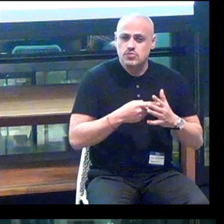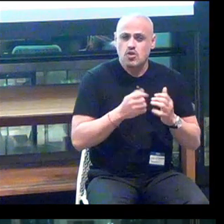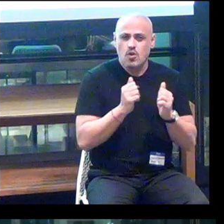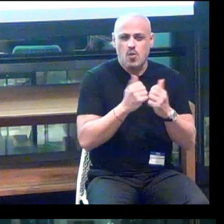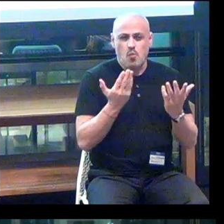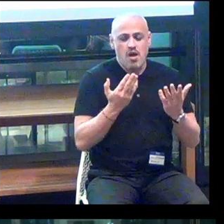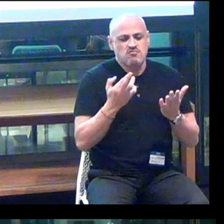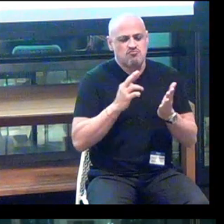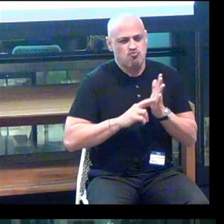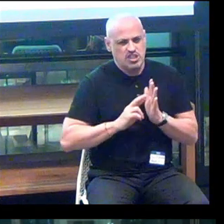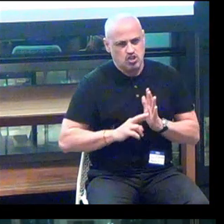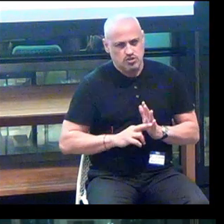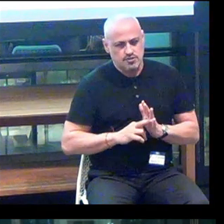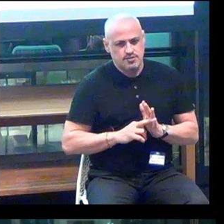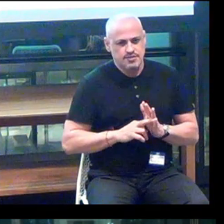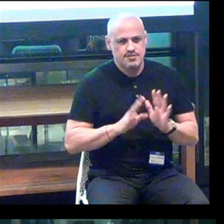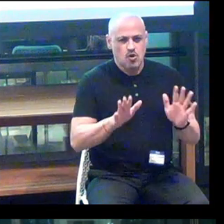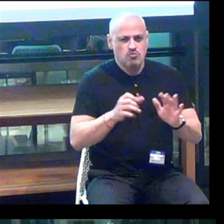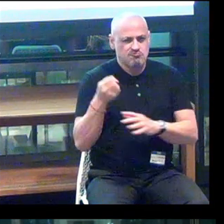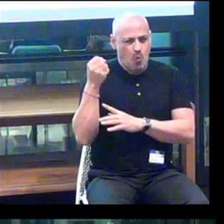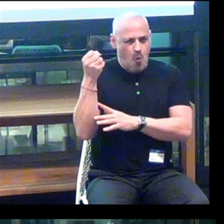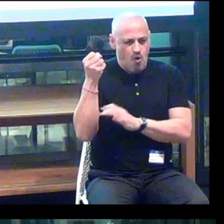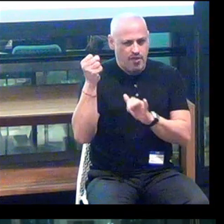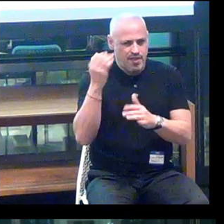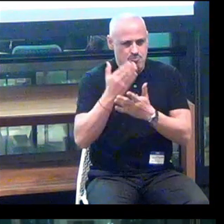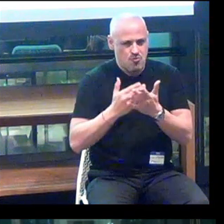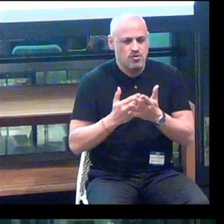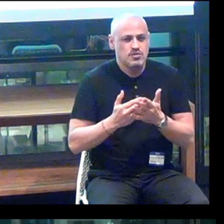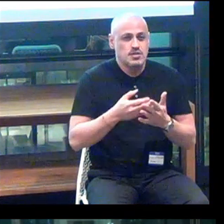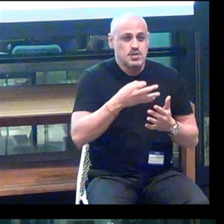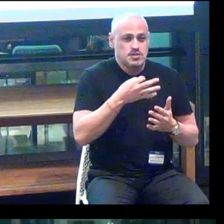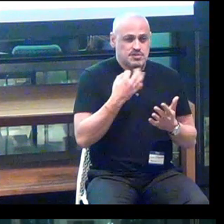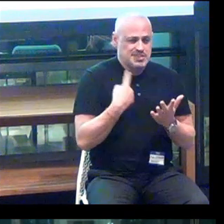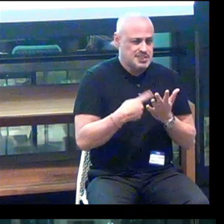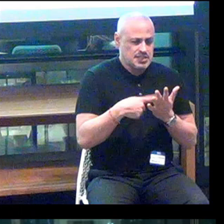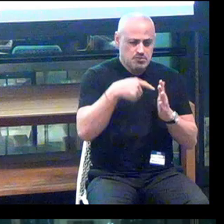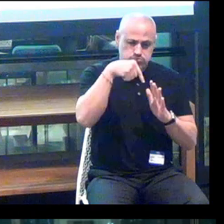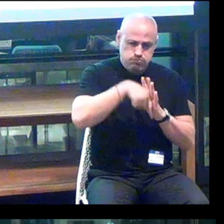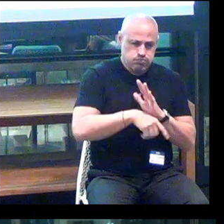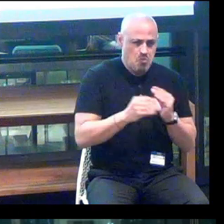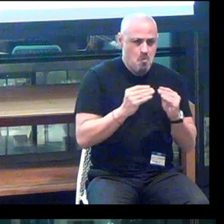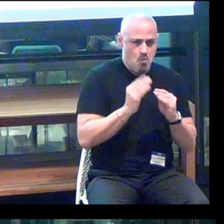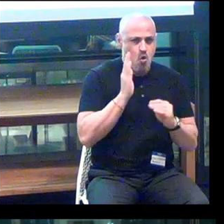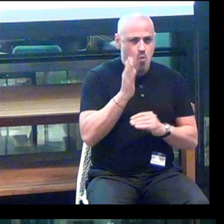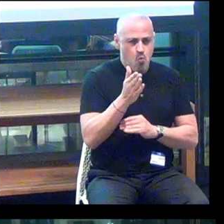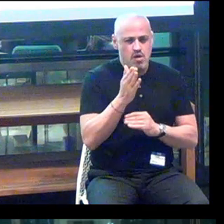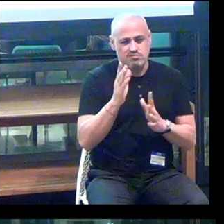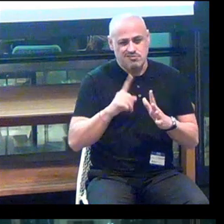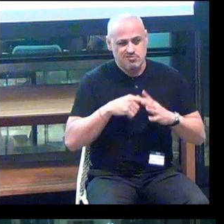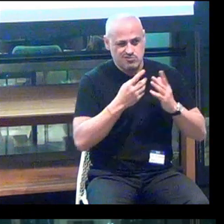Now, I'm gonna put a pin in it. Because we're gonna talk so much about this, our starting point.